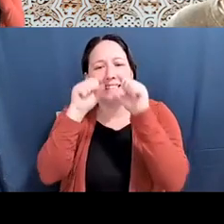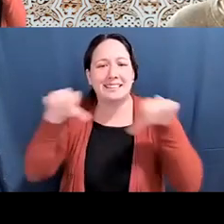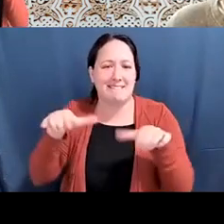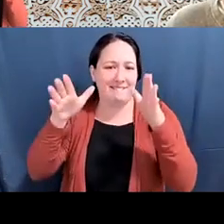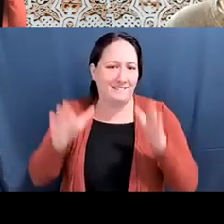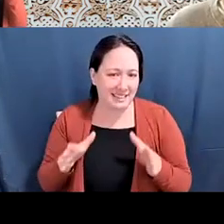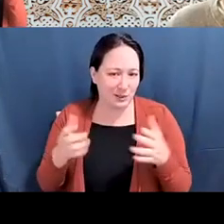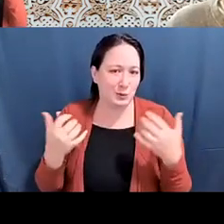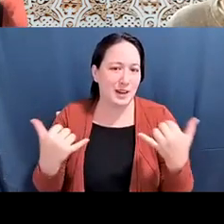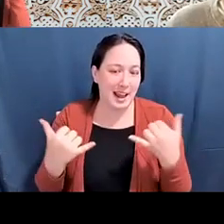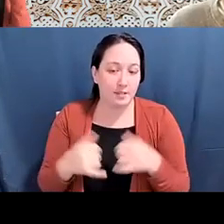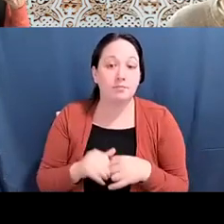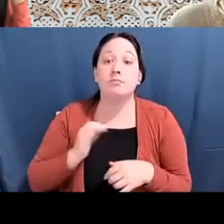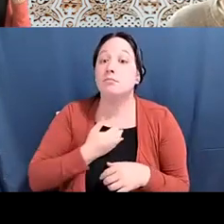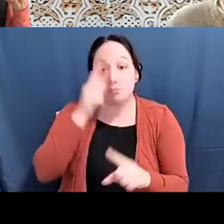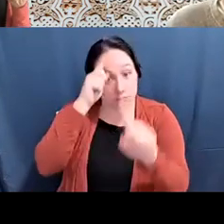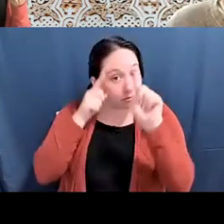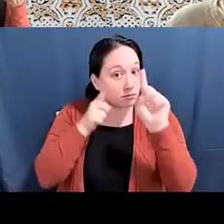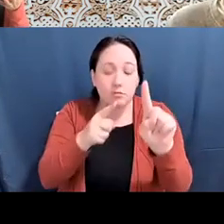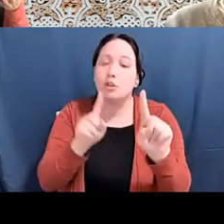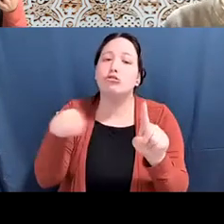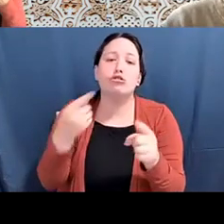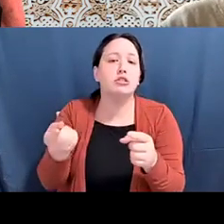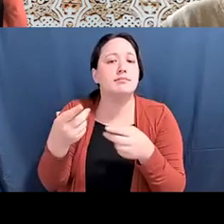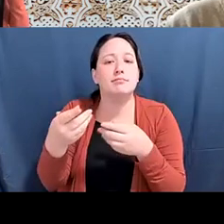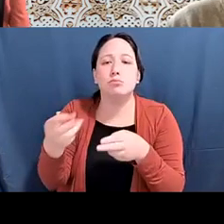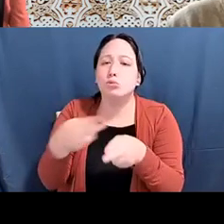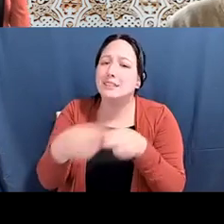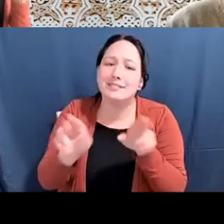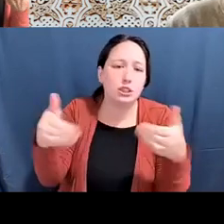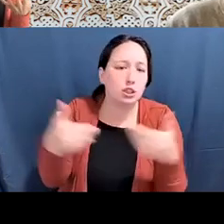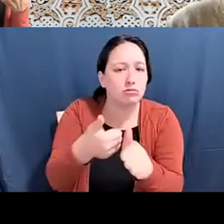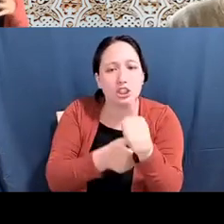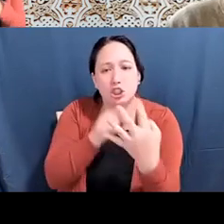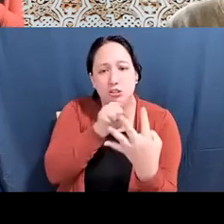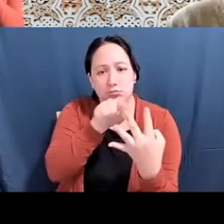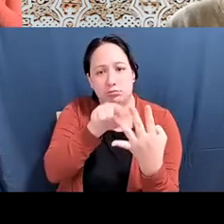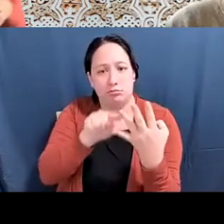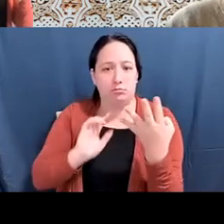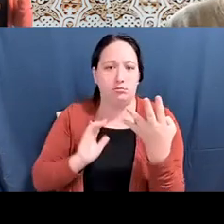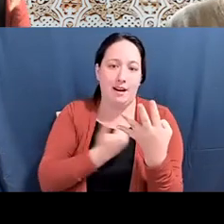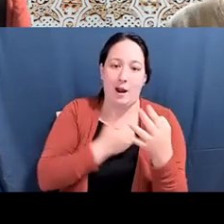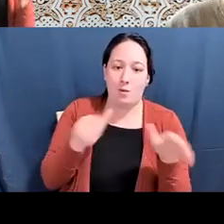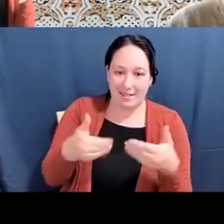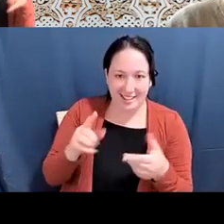Heather McCarty: And our plan is just to provide a brief introduction for each of our guests today before we hand things over to them,